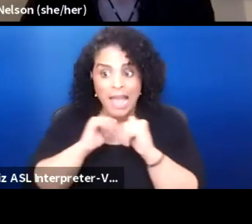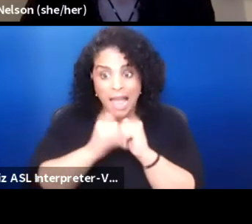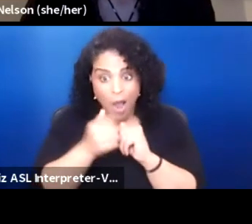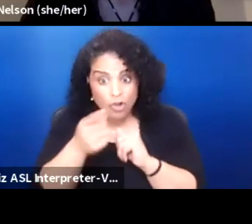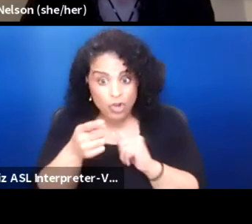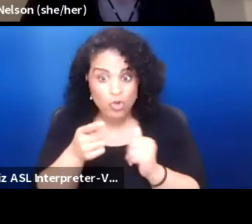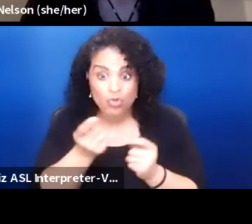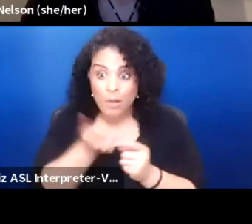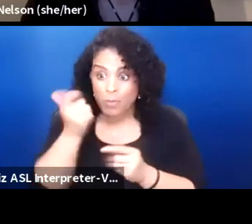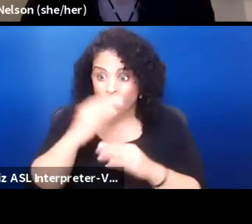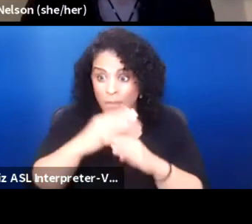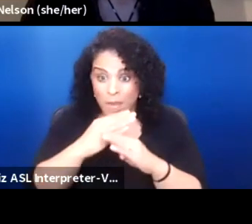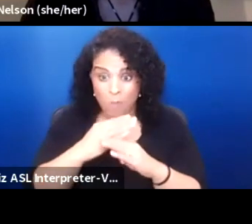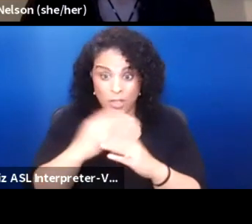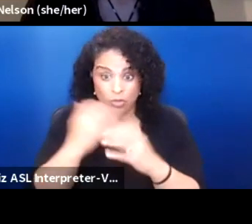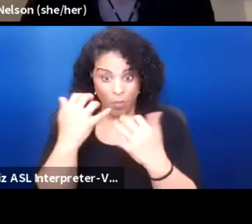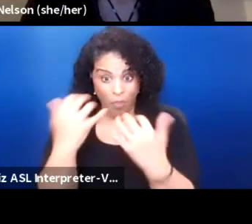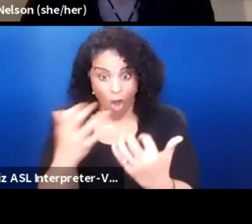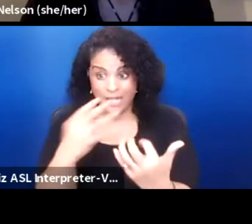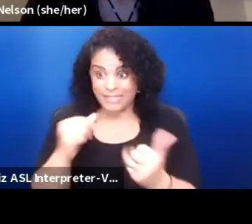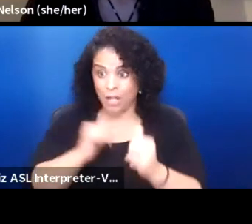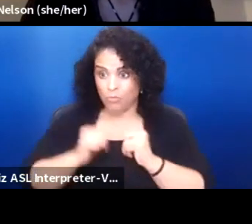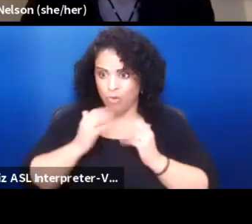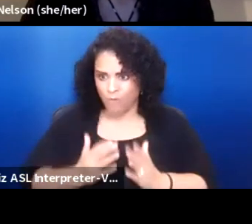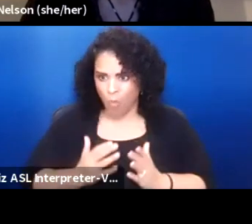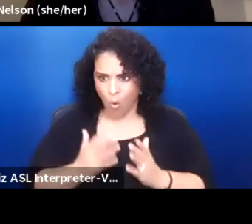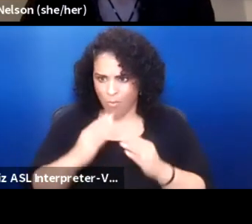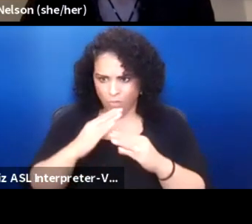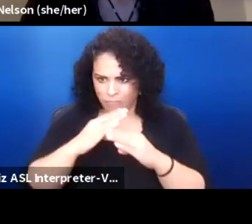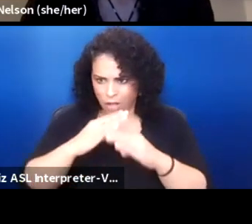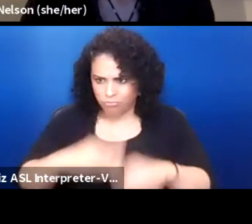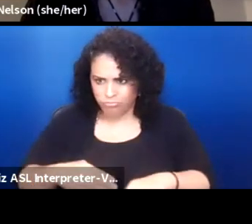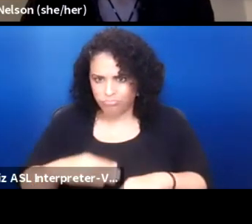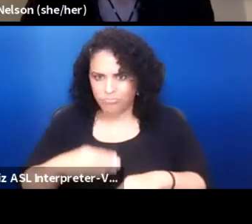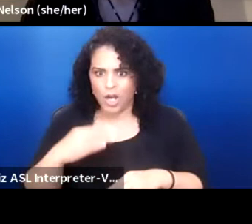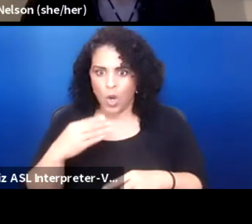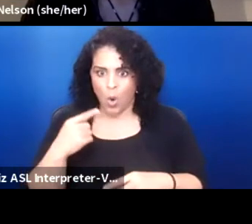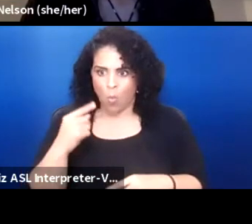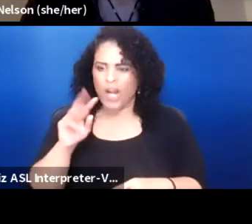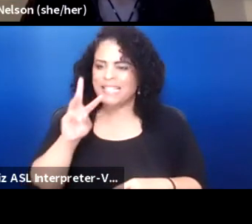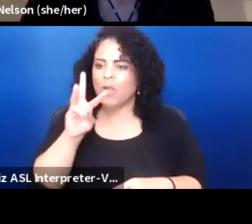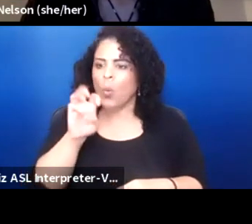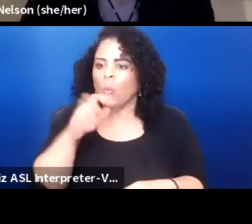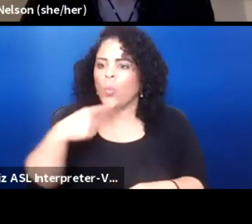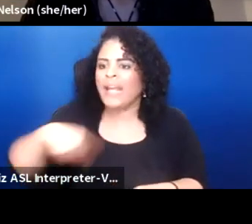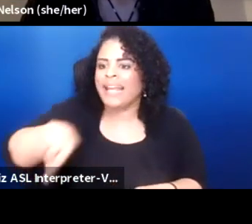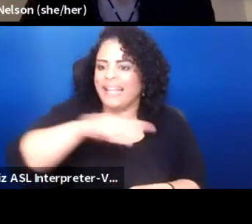between the audience and the performer, where it is a we experienced and we're sharing stories and maybe the actors